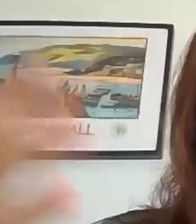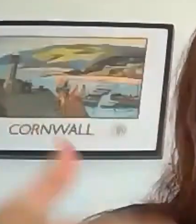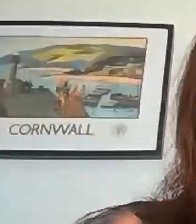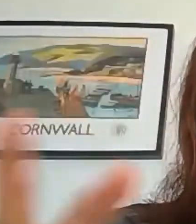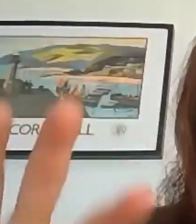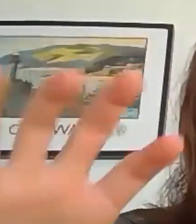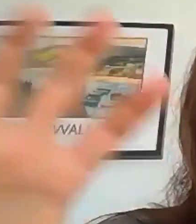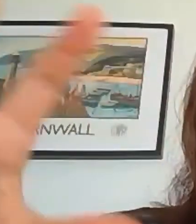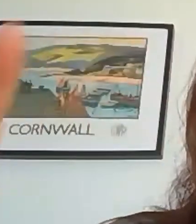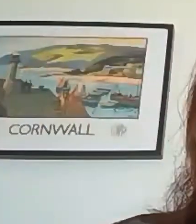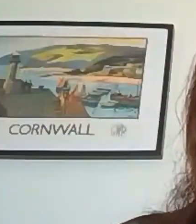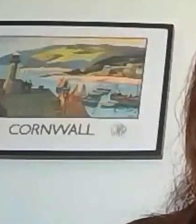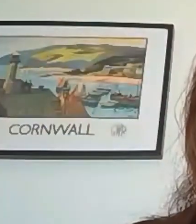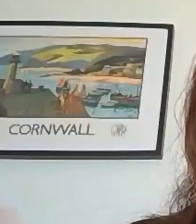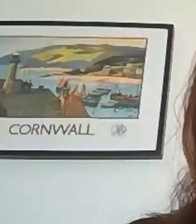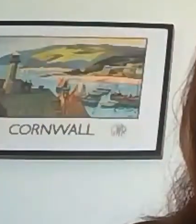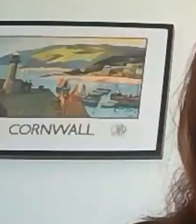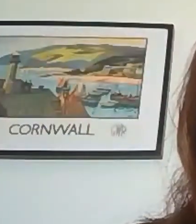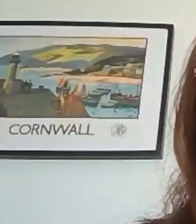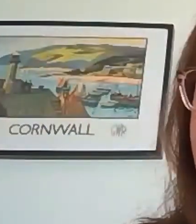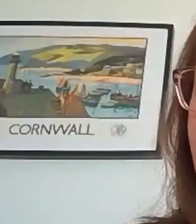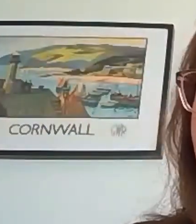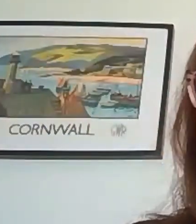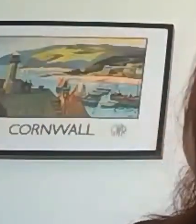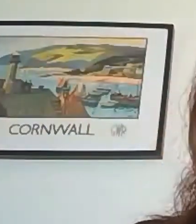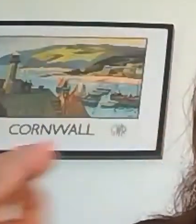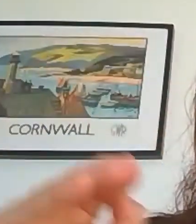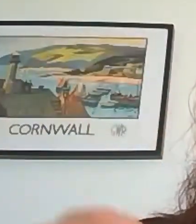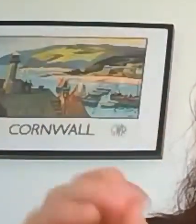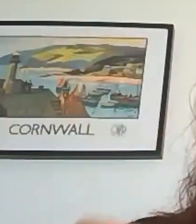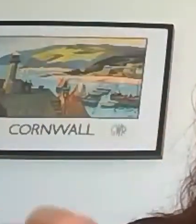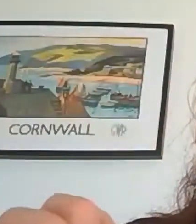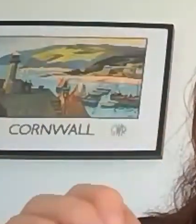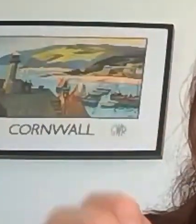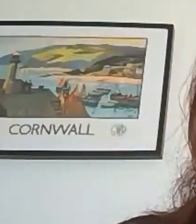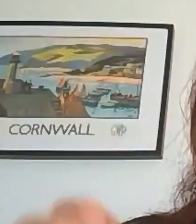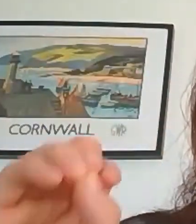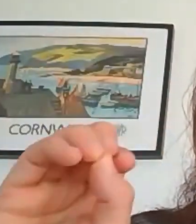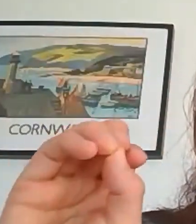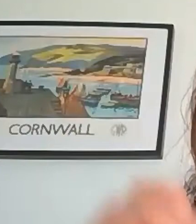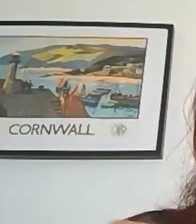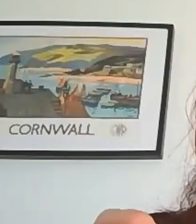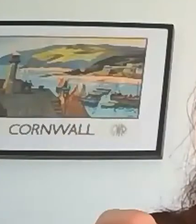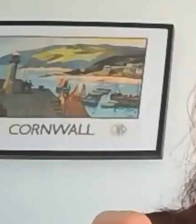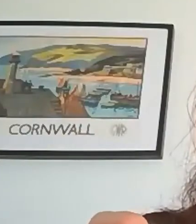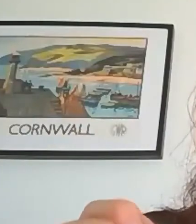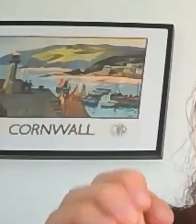the participants are somewhere else. And I think that I think I had a question then for Anton